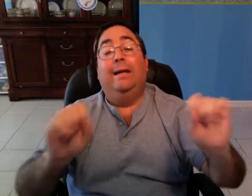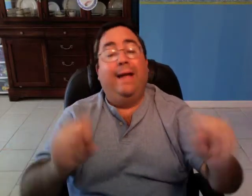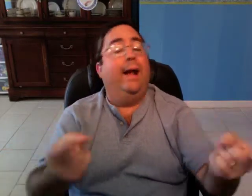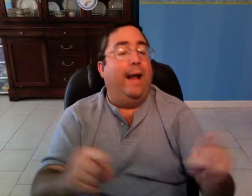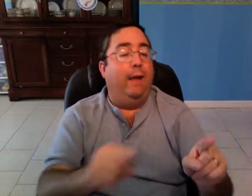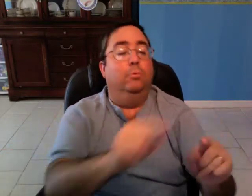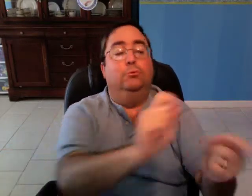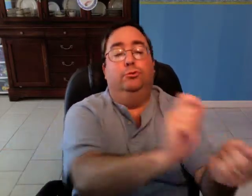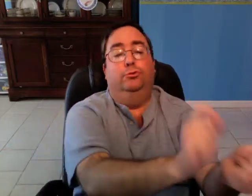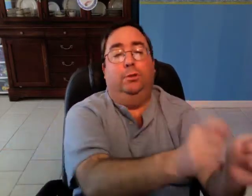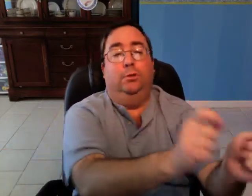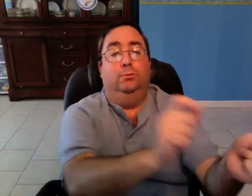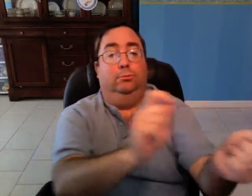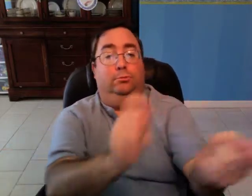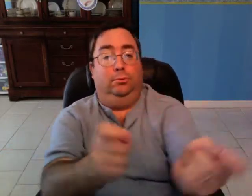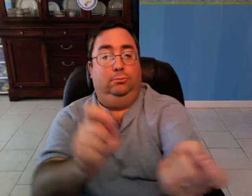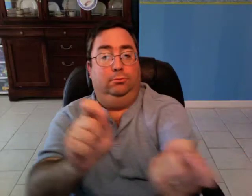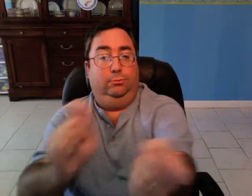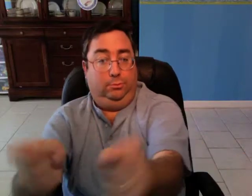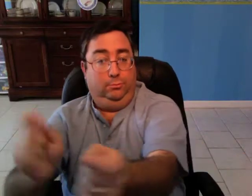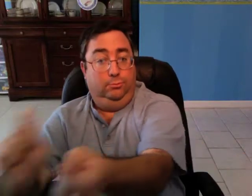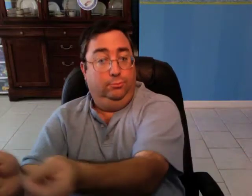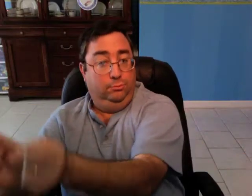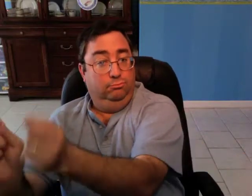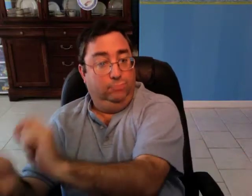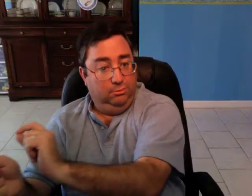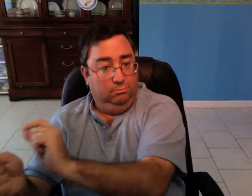changes to the original culture can occur.